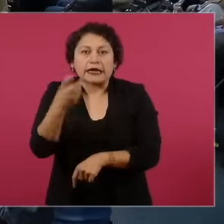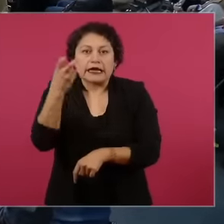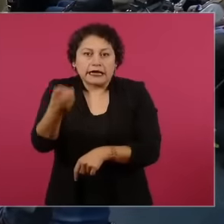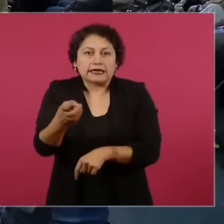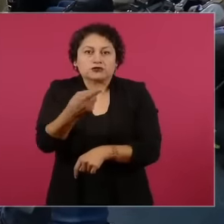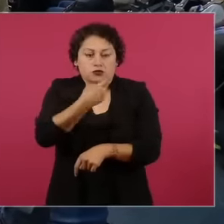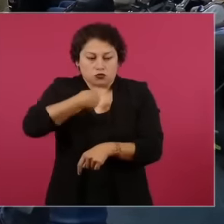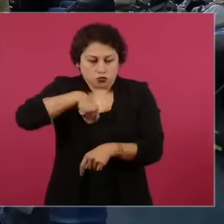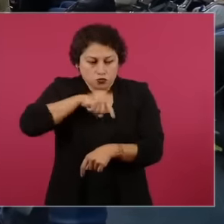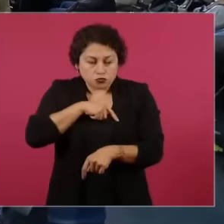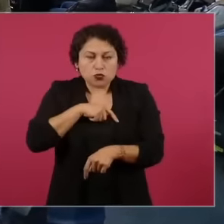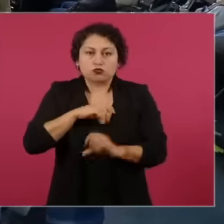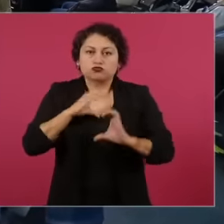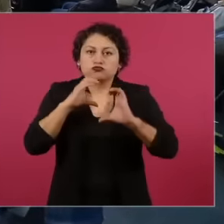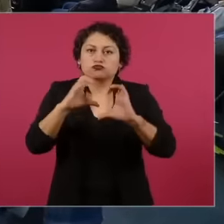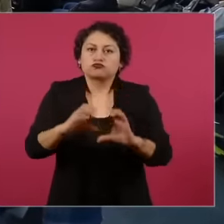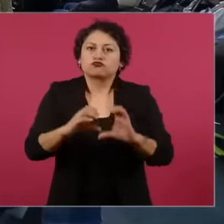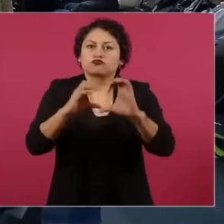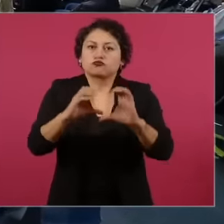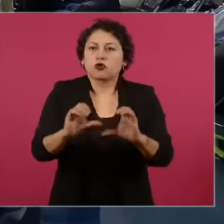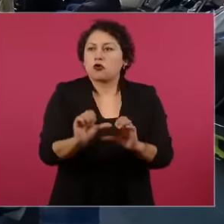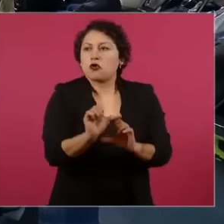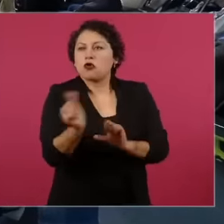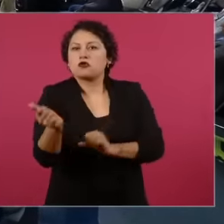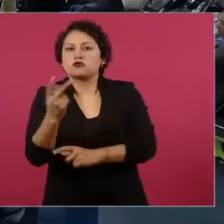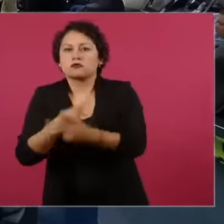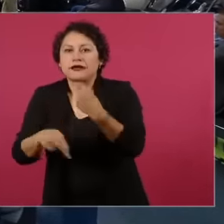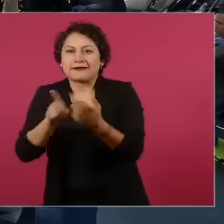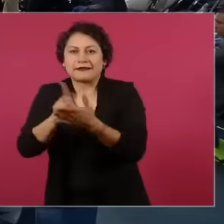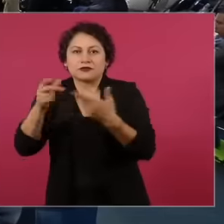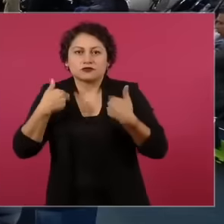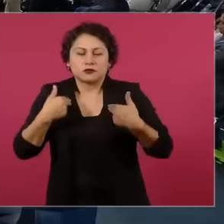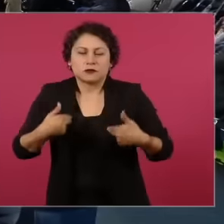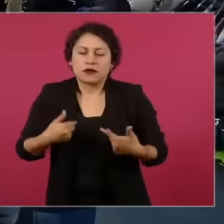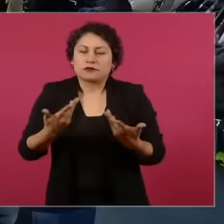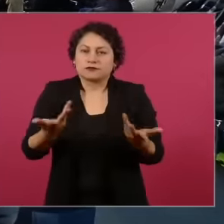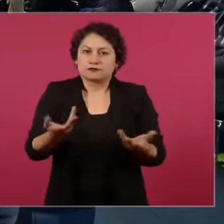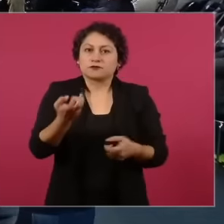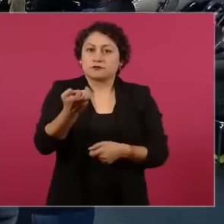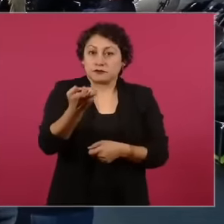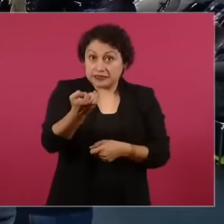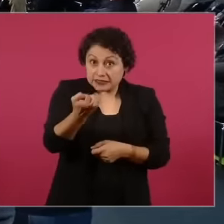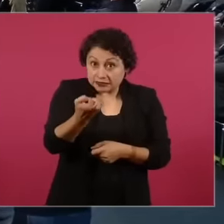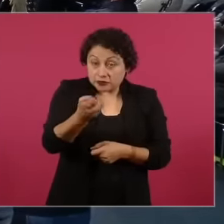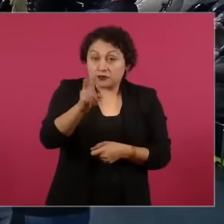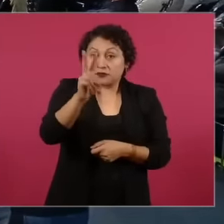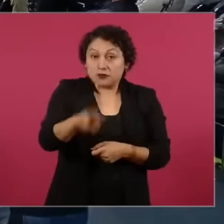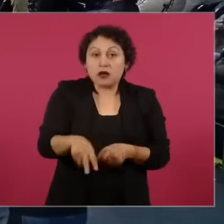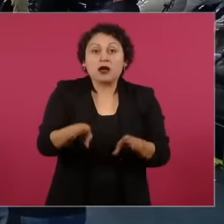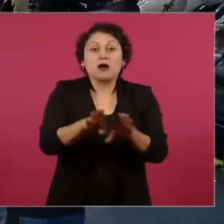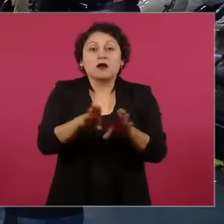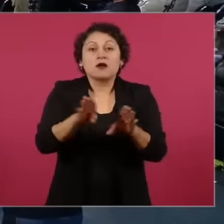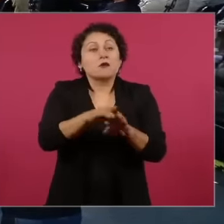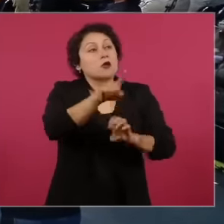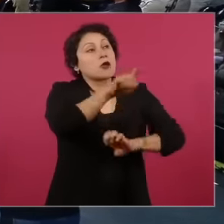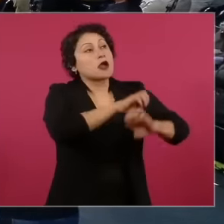human rights, and this, colleagues, is not the property of corporations. media